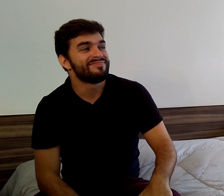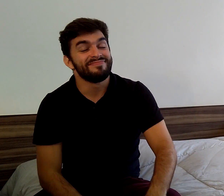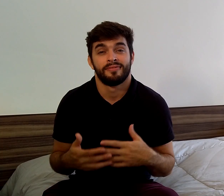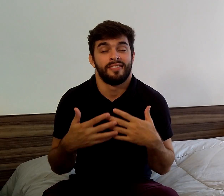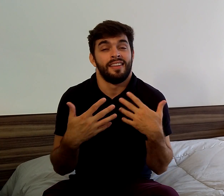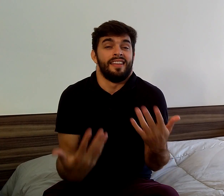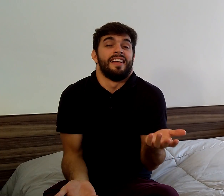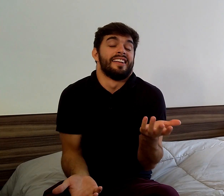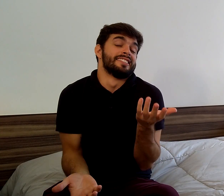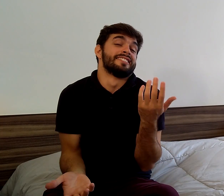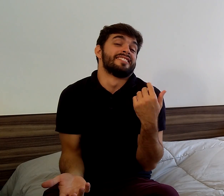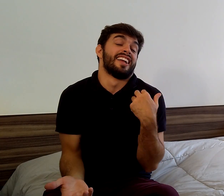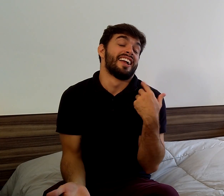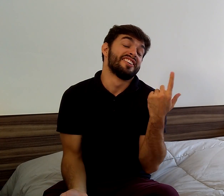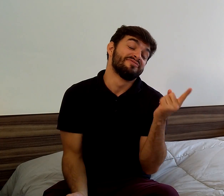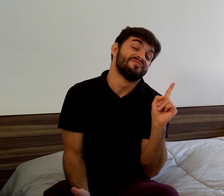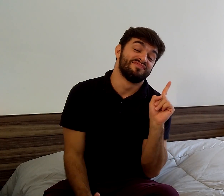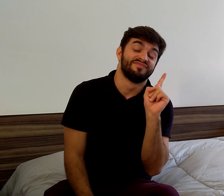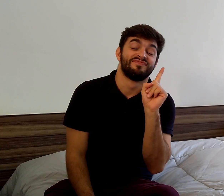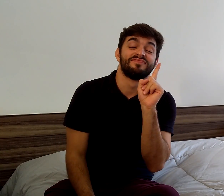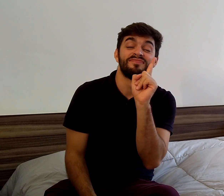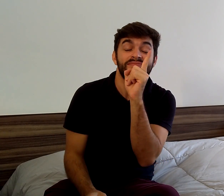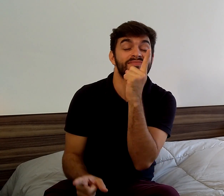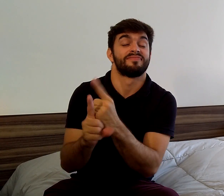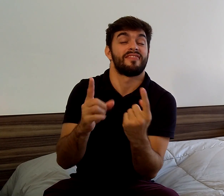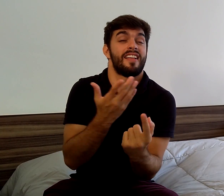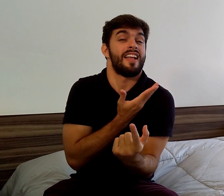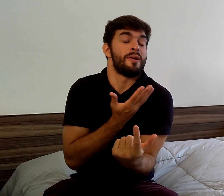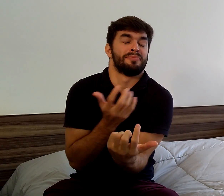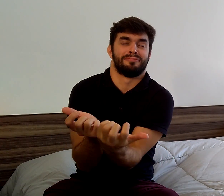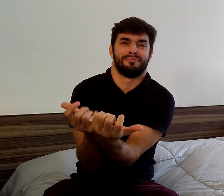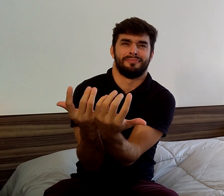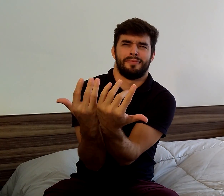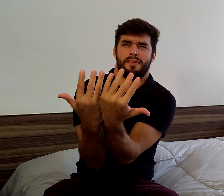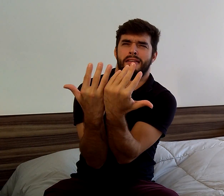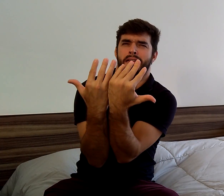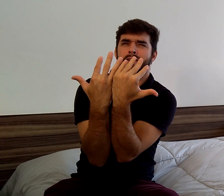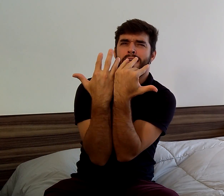When I was going to meet my friends, they came running towards me